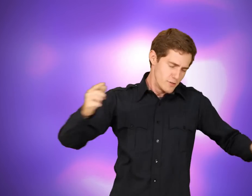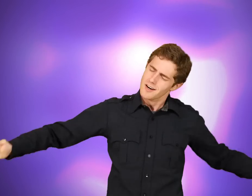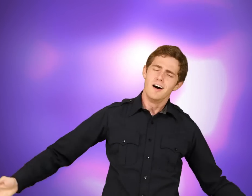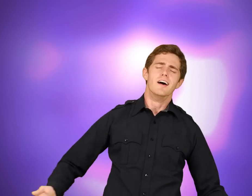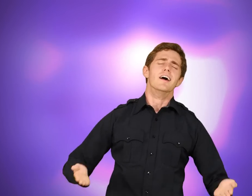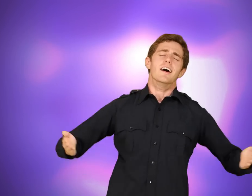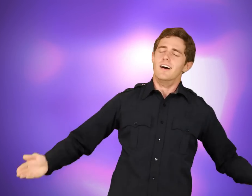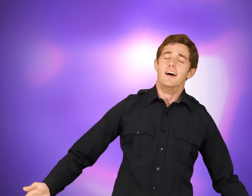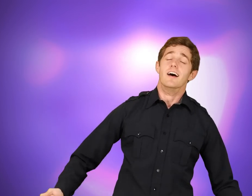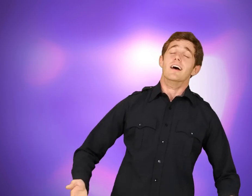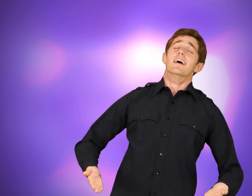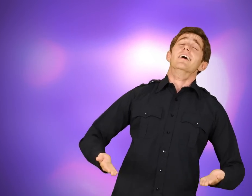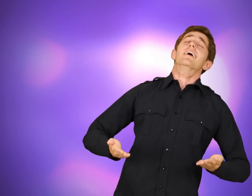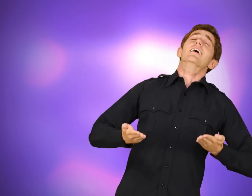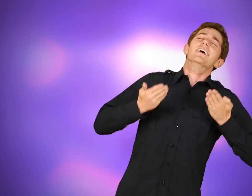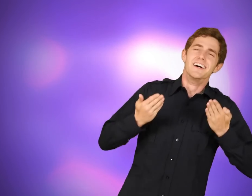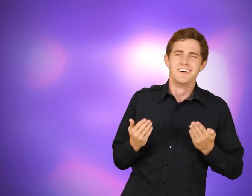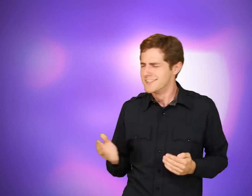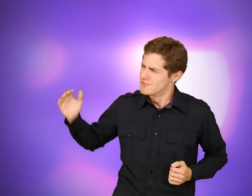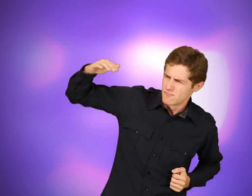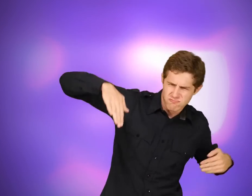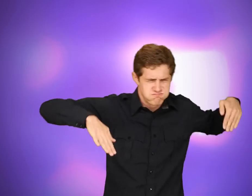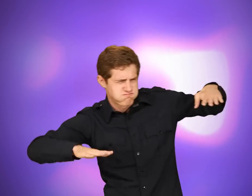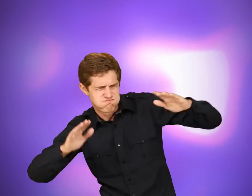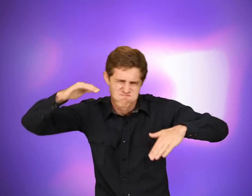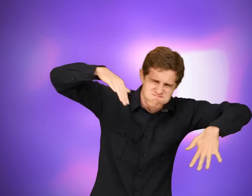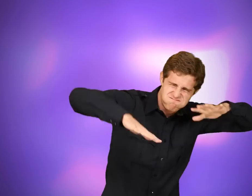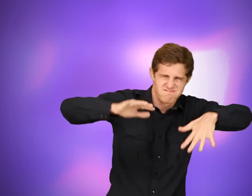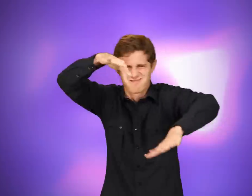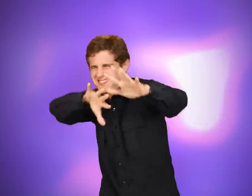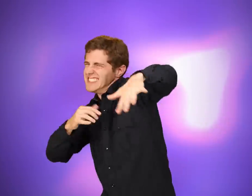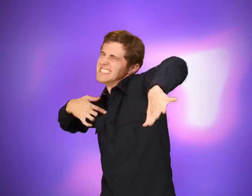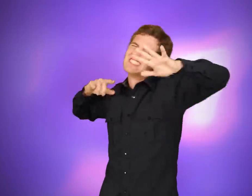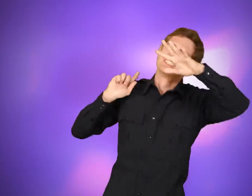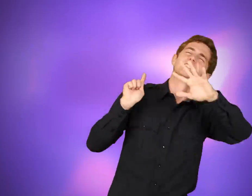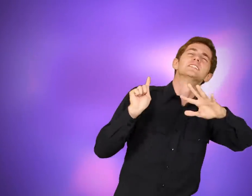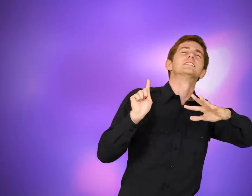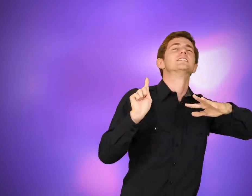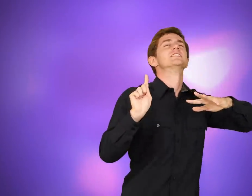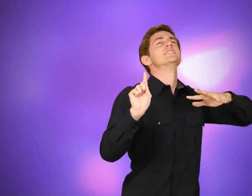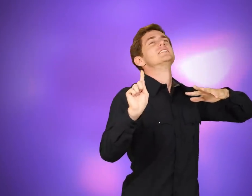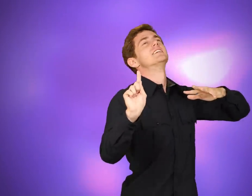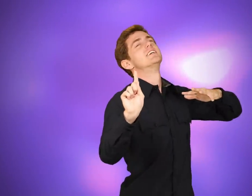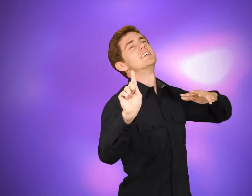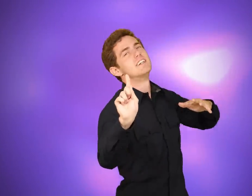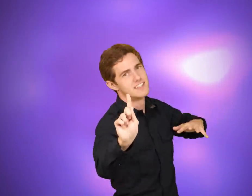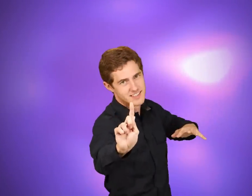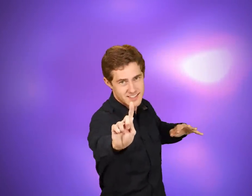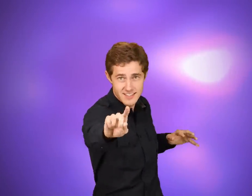You raise me up, to walk on stormy seas; YOU LIFT-ME, SEA [CL: WALK-THROUGH]